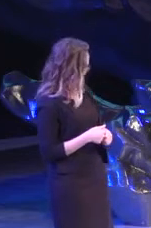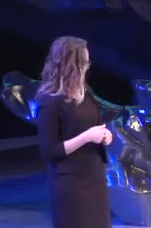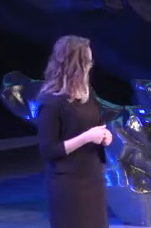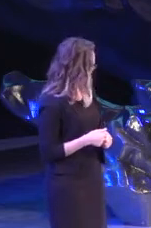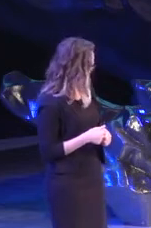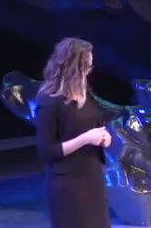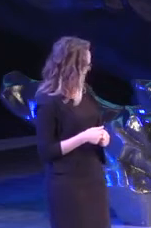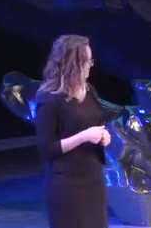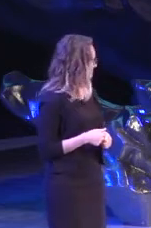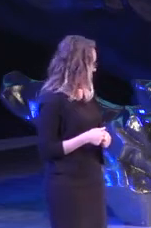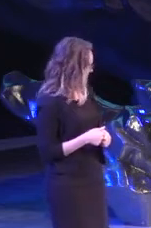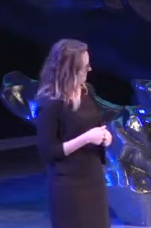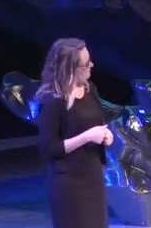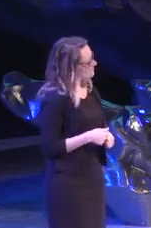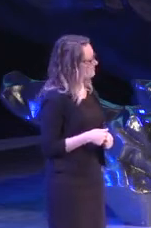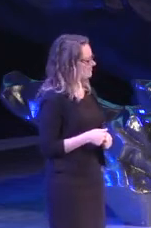(scat singing)